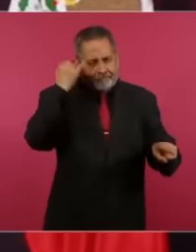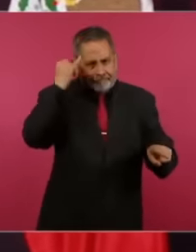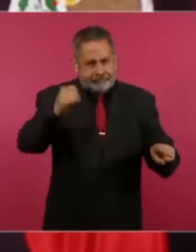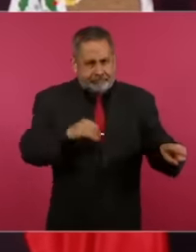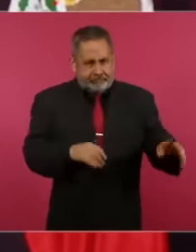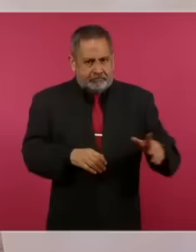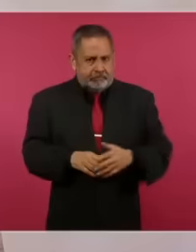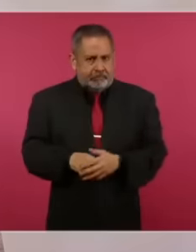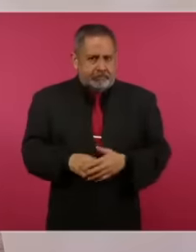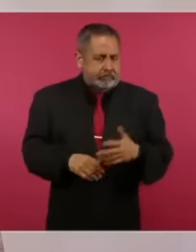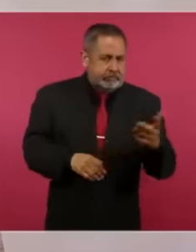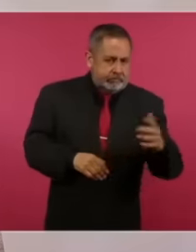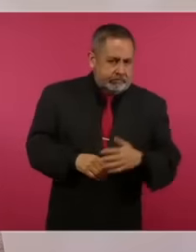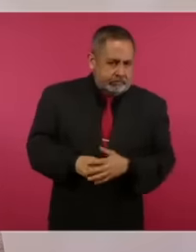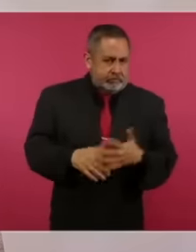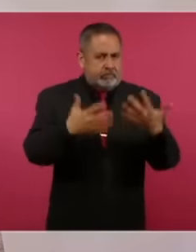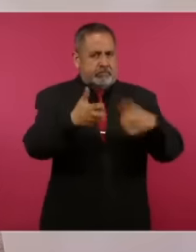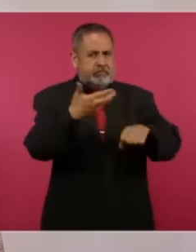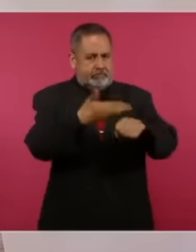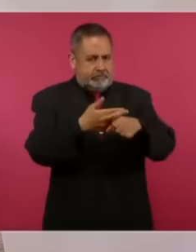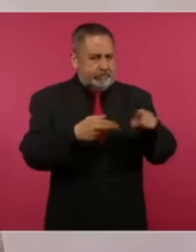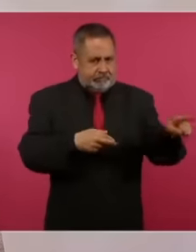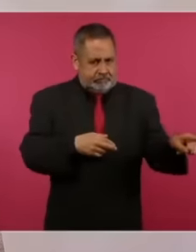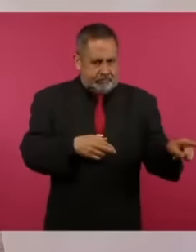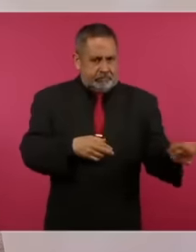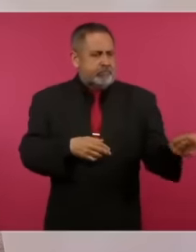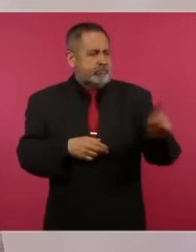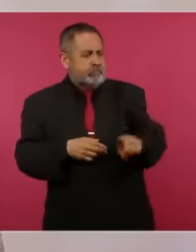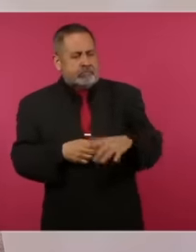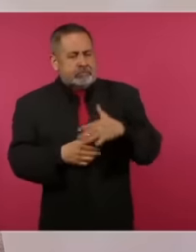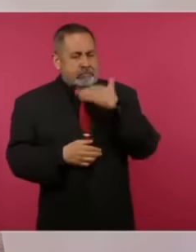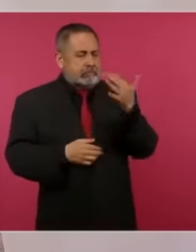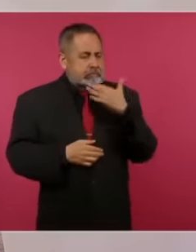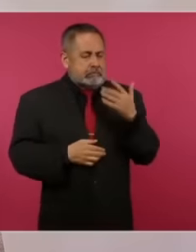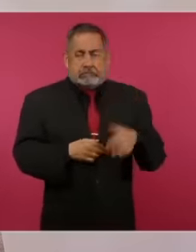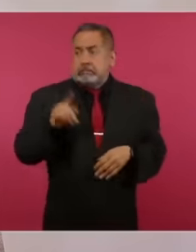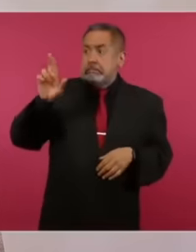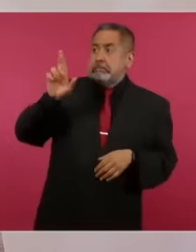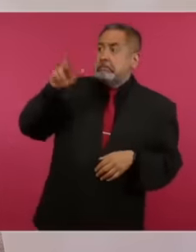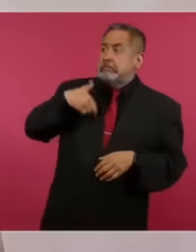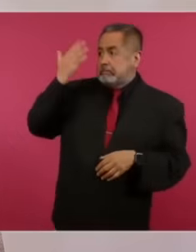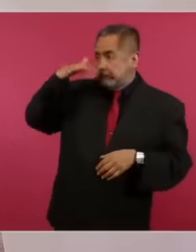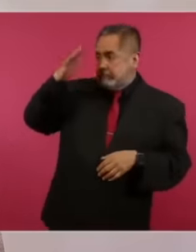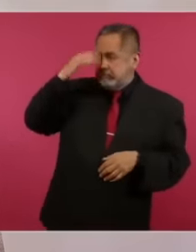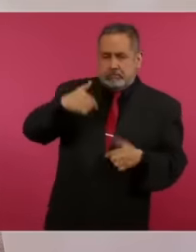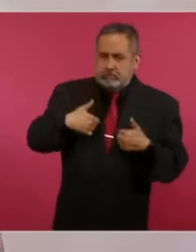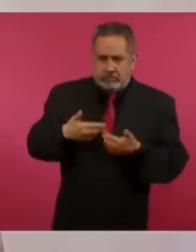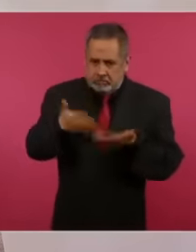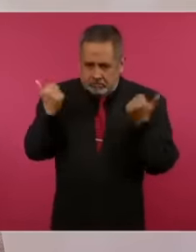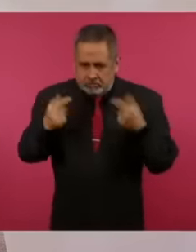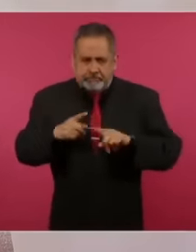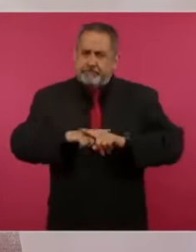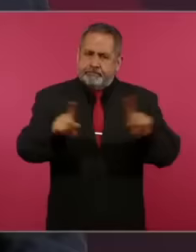like talking about a businessman and an influence peddler. One thing is the businessman and another